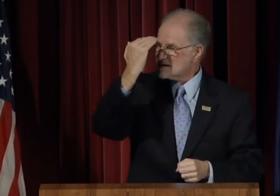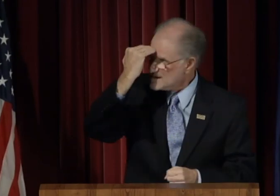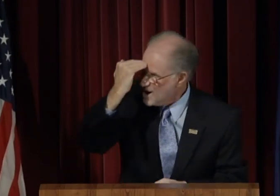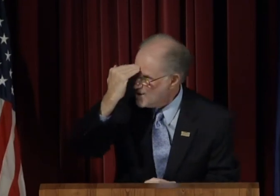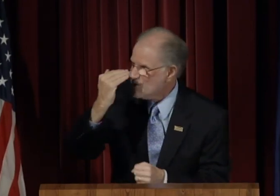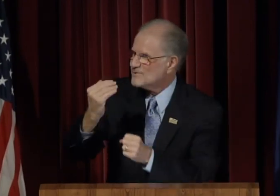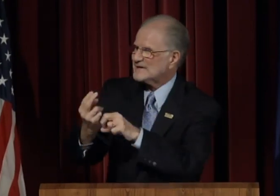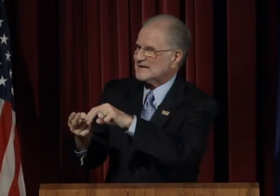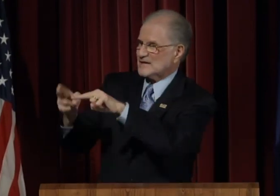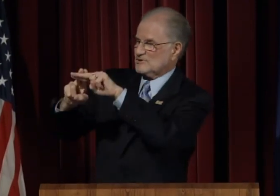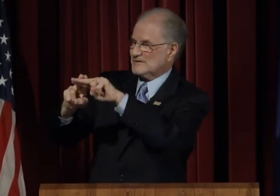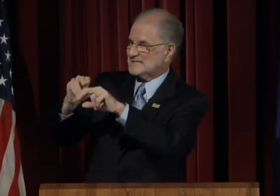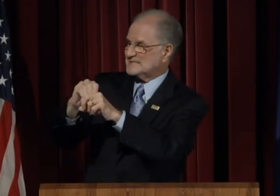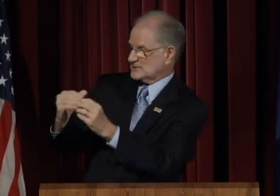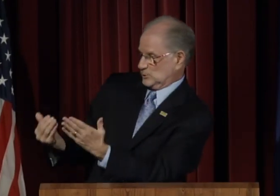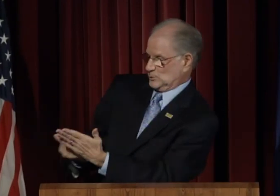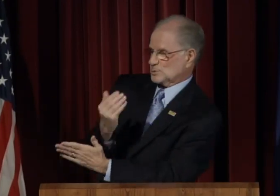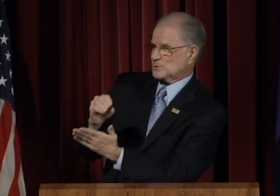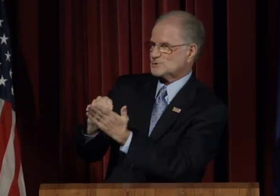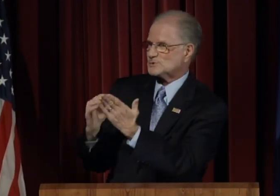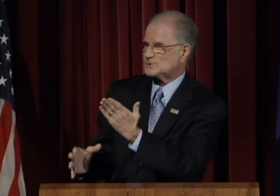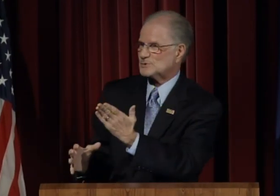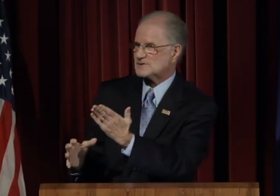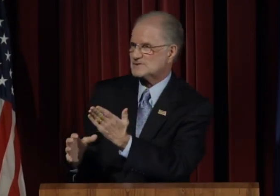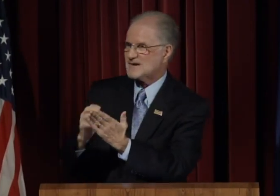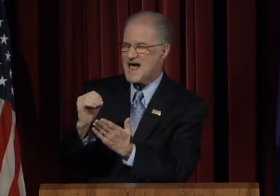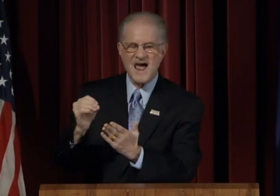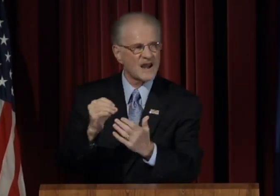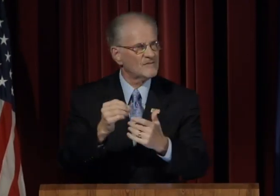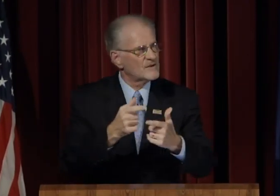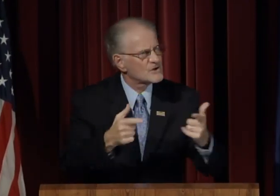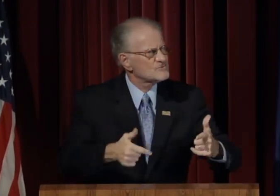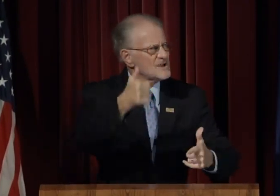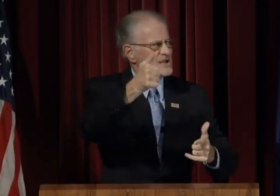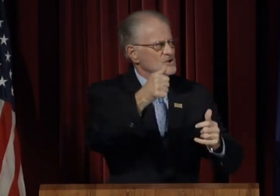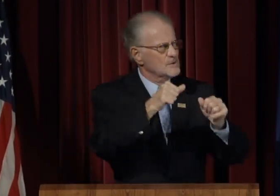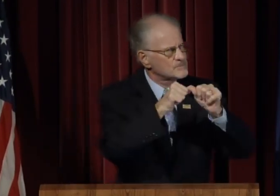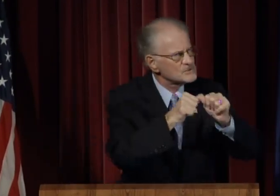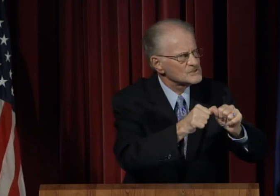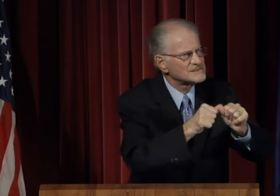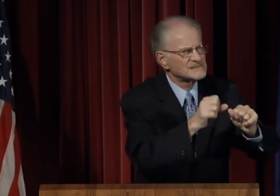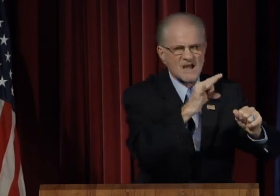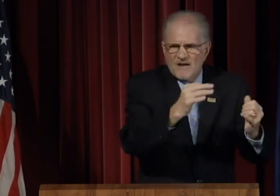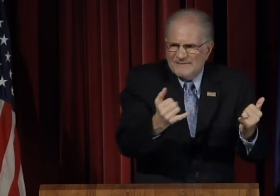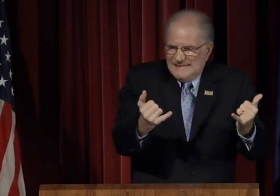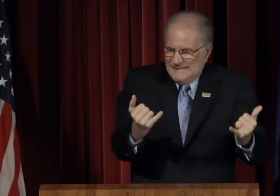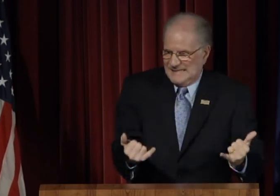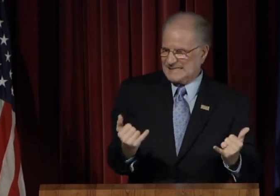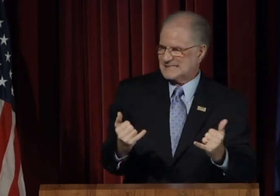Those on the UPBC know increases in new students, and greater persistence of existing students,